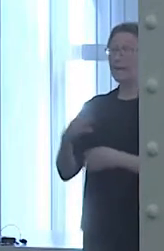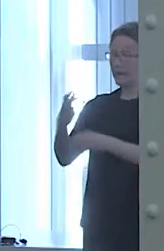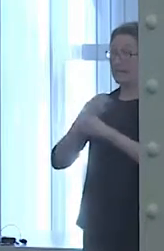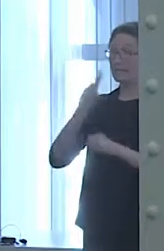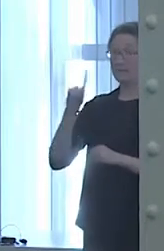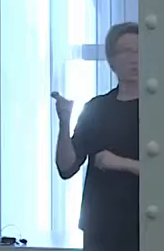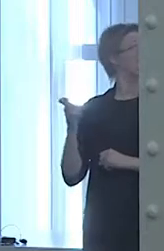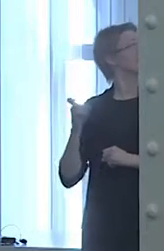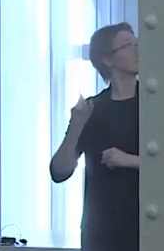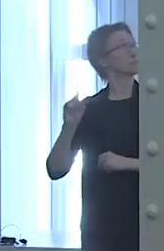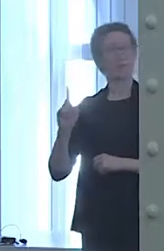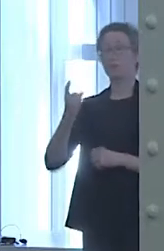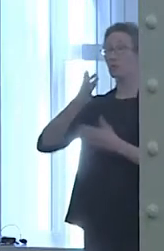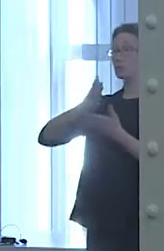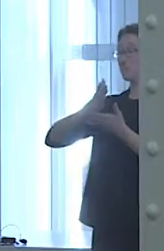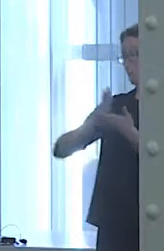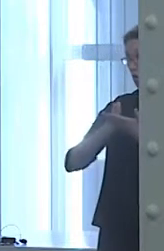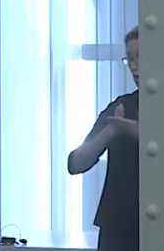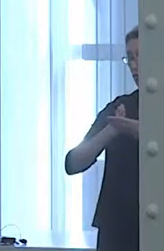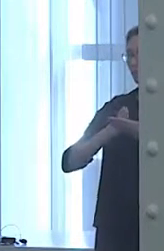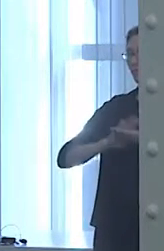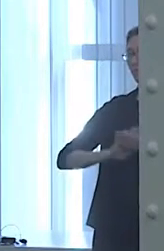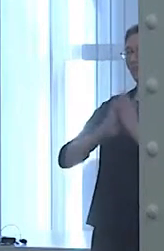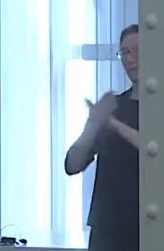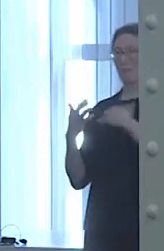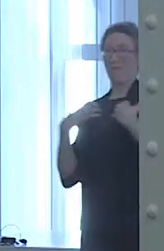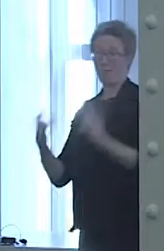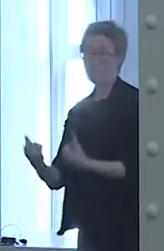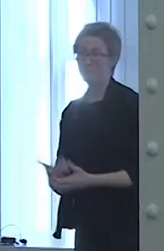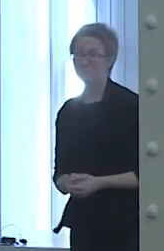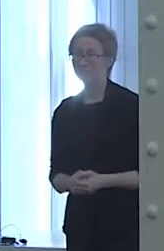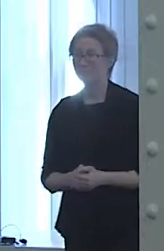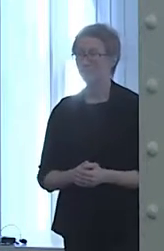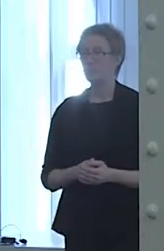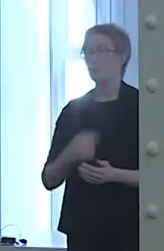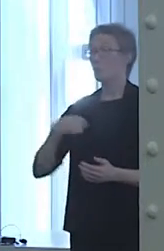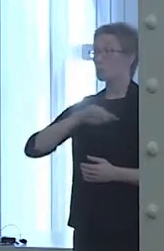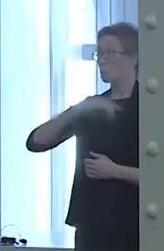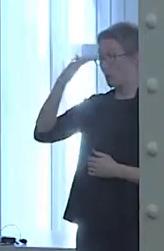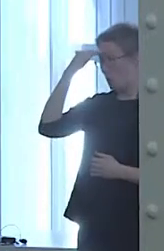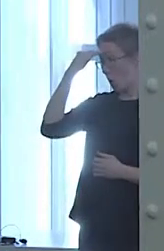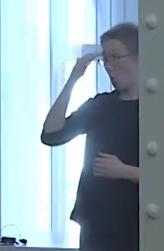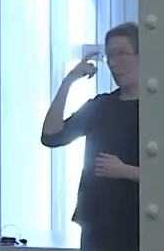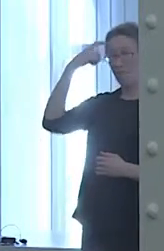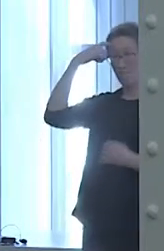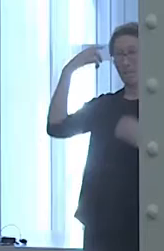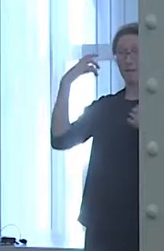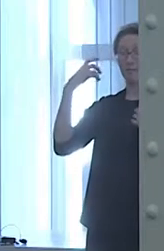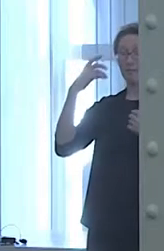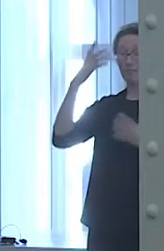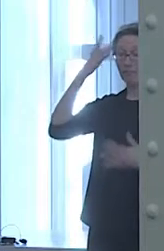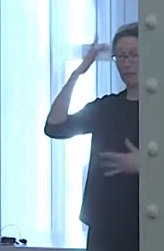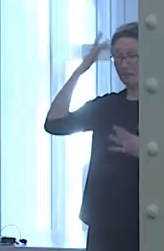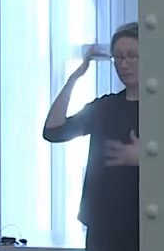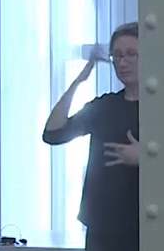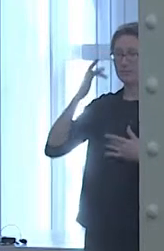on the journey to wellness. We know that mental illness prevalence rates are the same among Asian-Americans